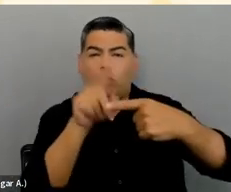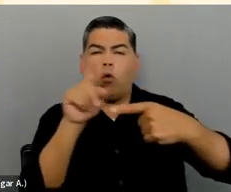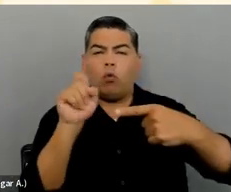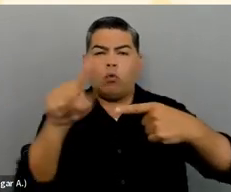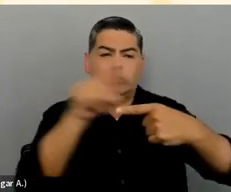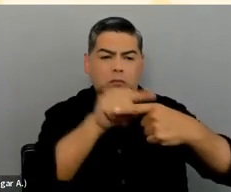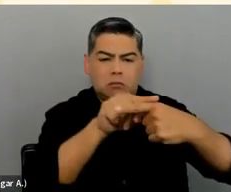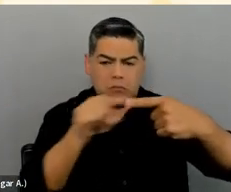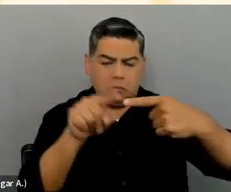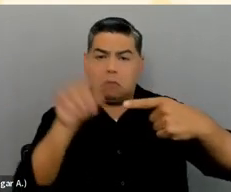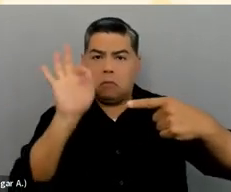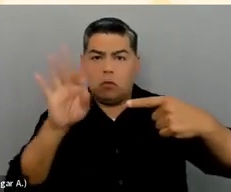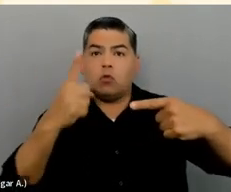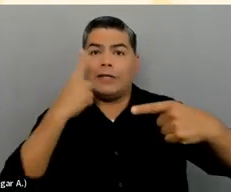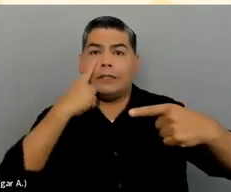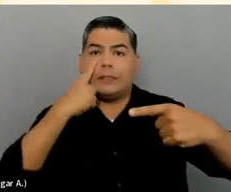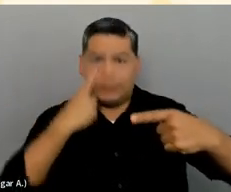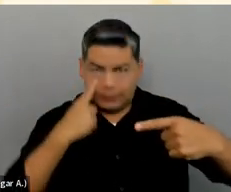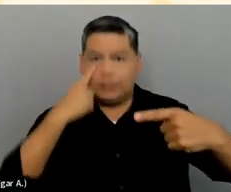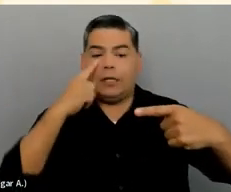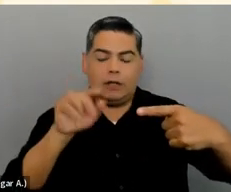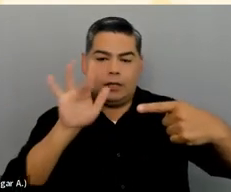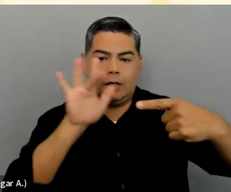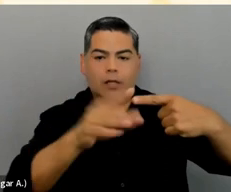what are visible before the box . Make sure those are clear.